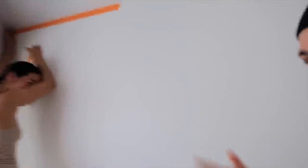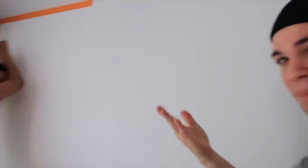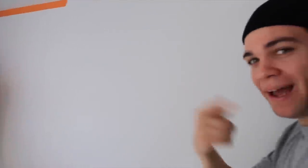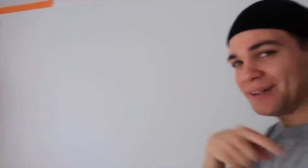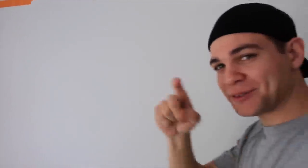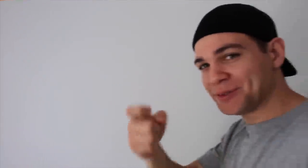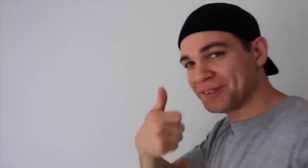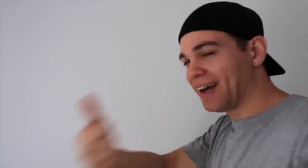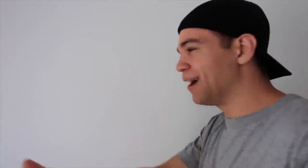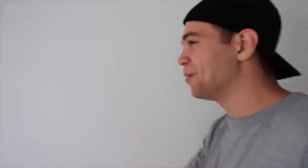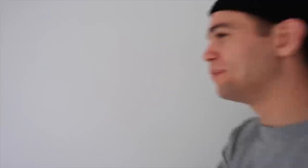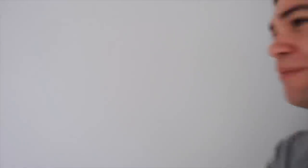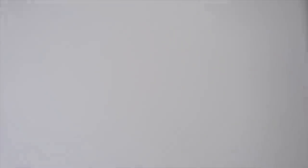R: maybe I should help...